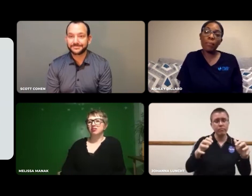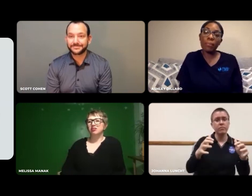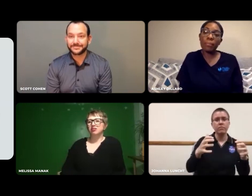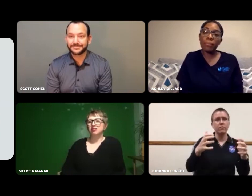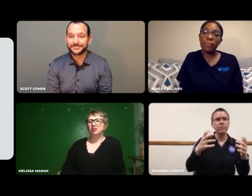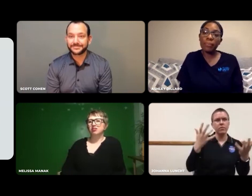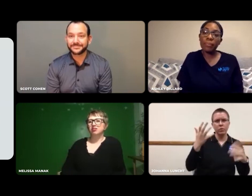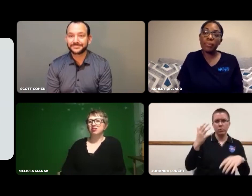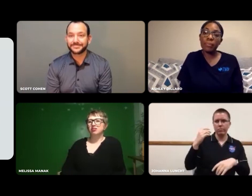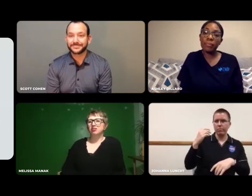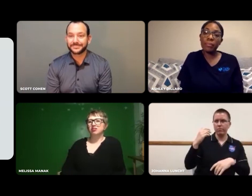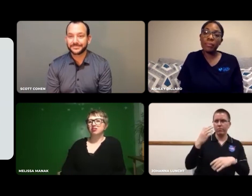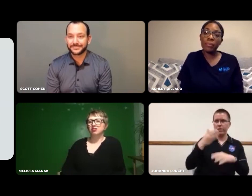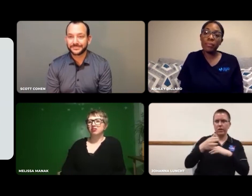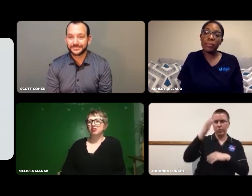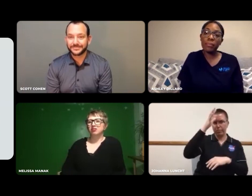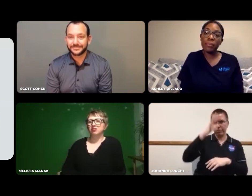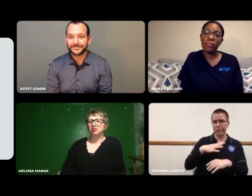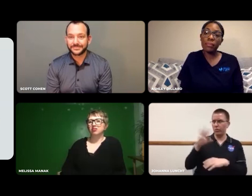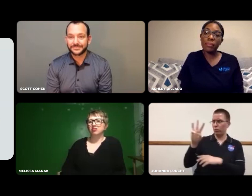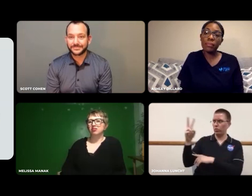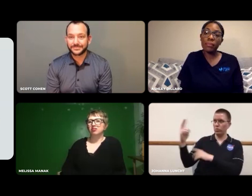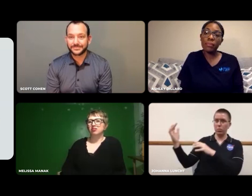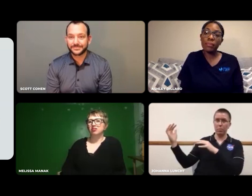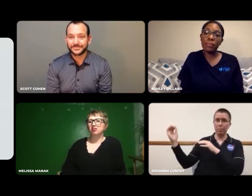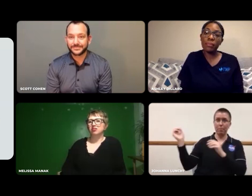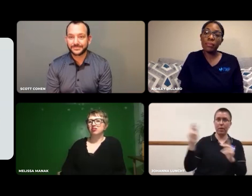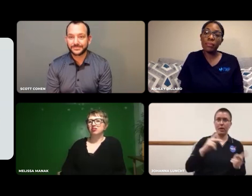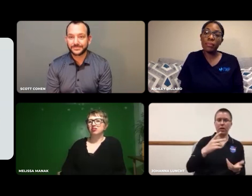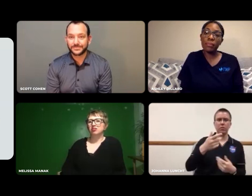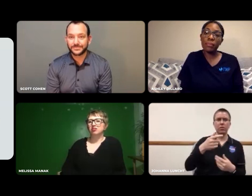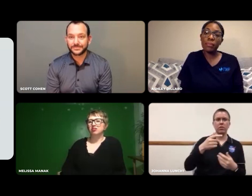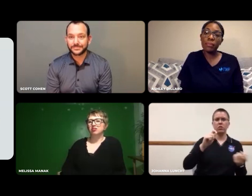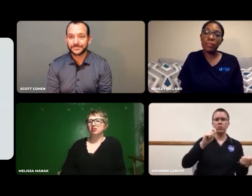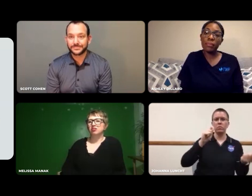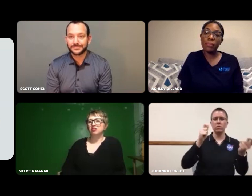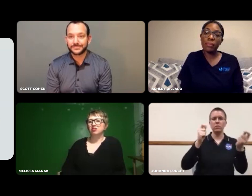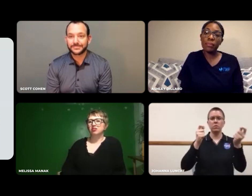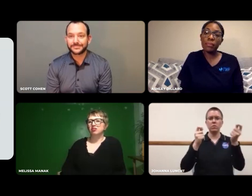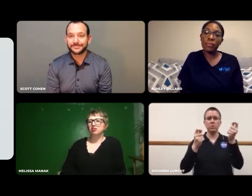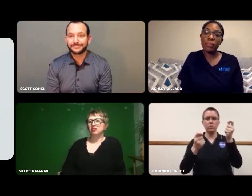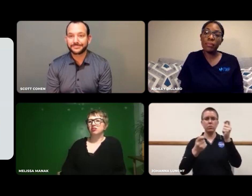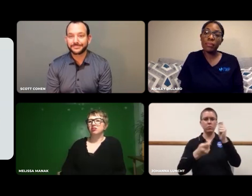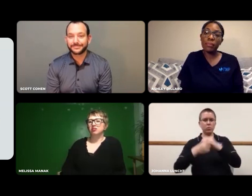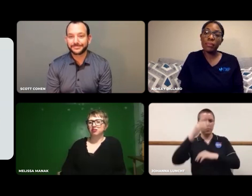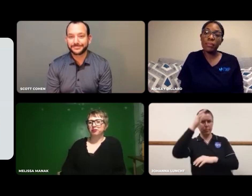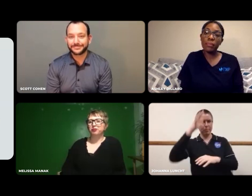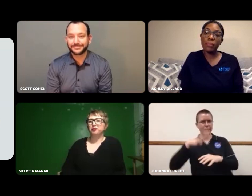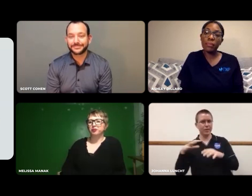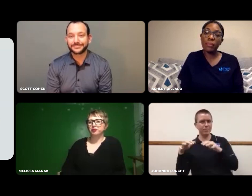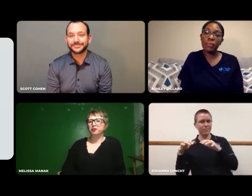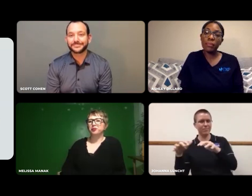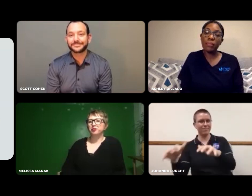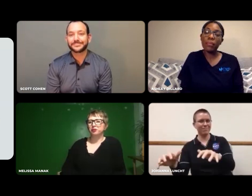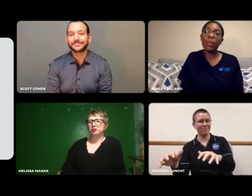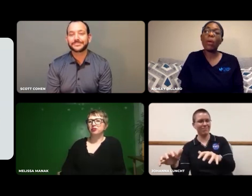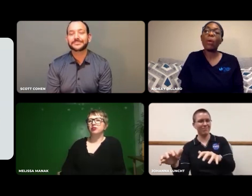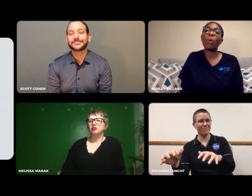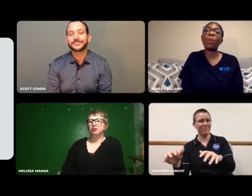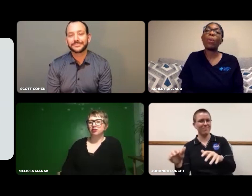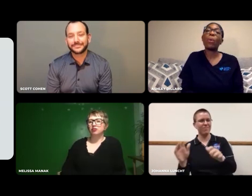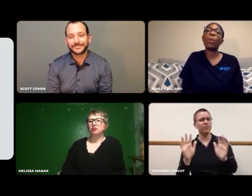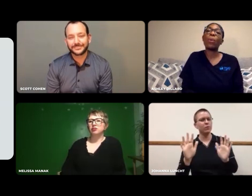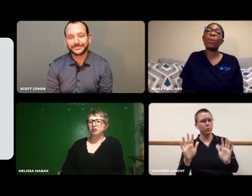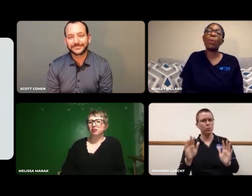Then, after World War II ended and men came back, things changed and men started re-populating the field.